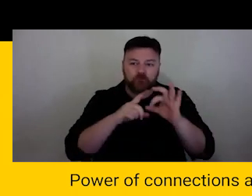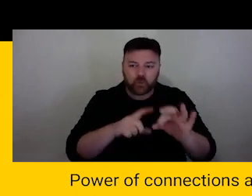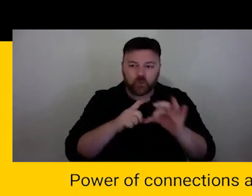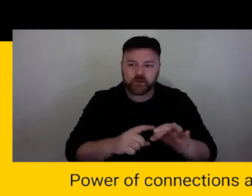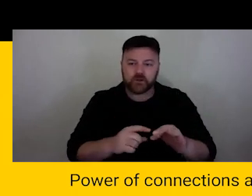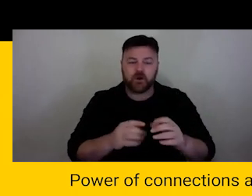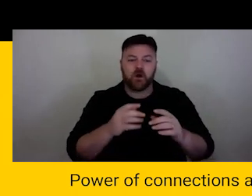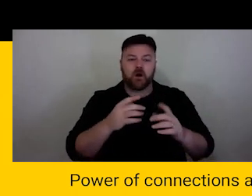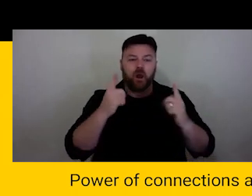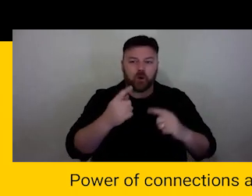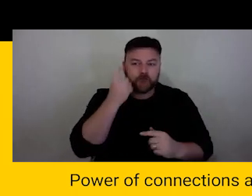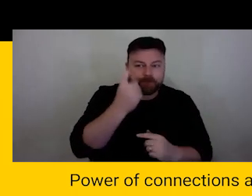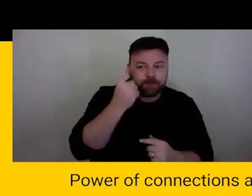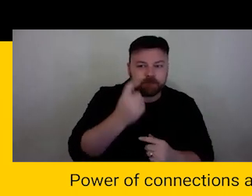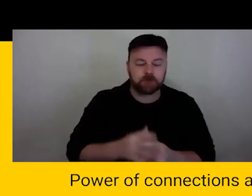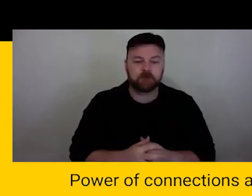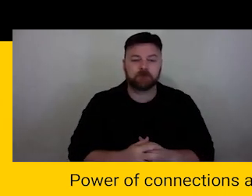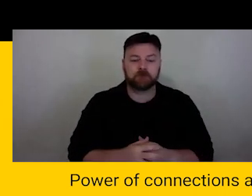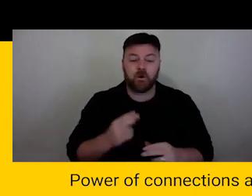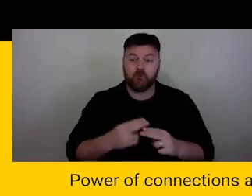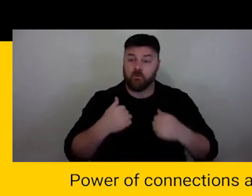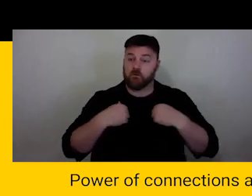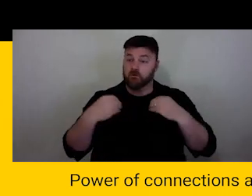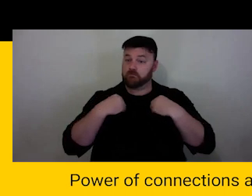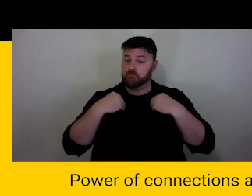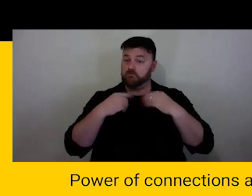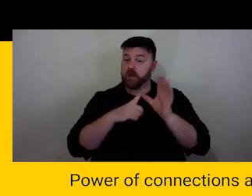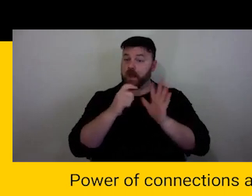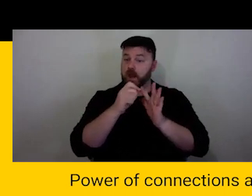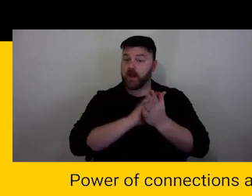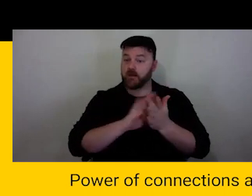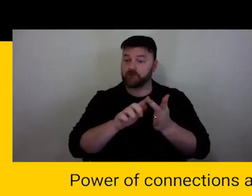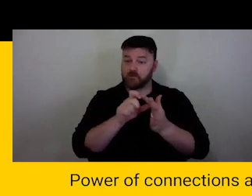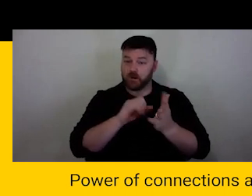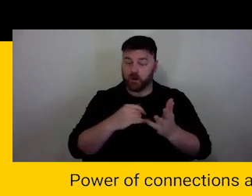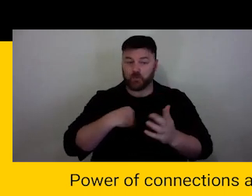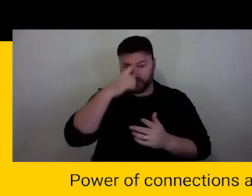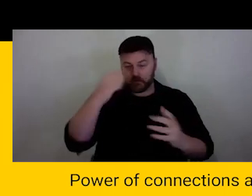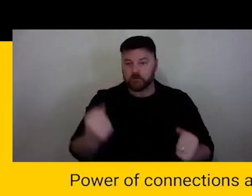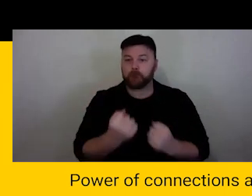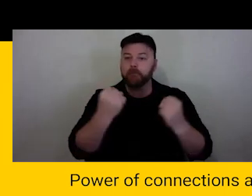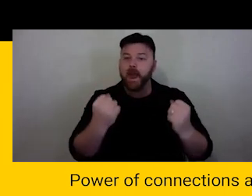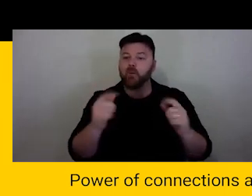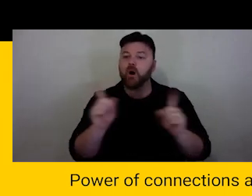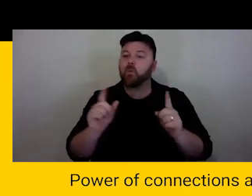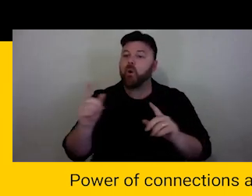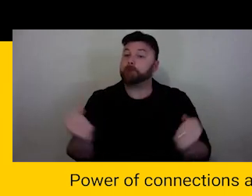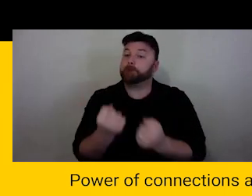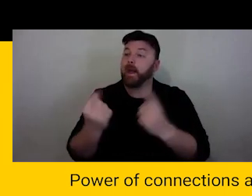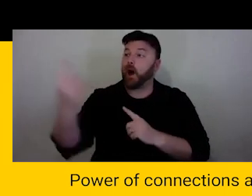about power. The power that we have and the power we encounter. We recommitting to plasticity as the governing principle of effective